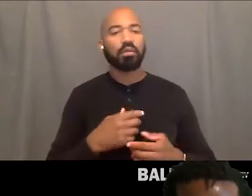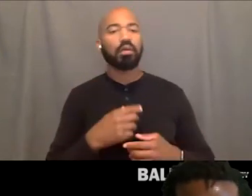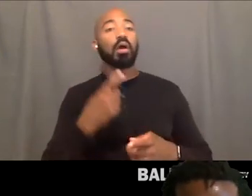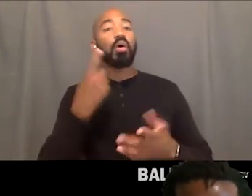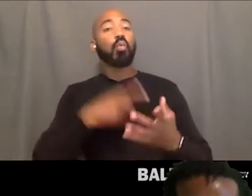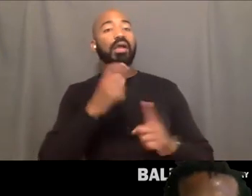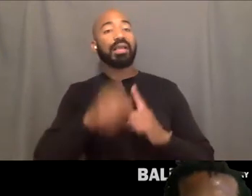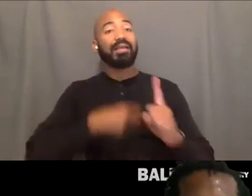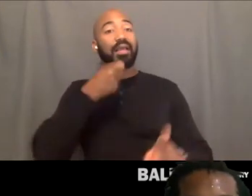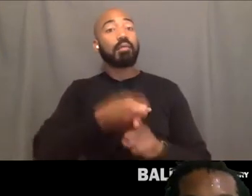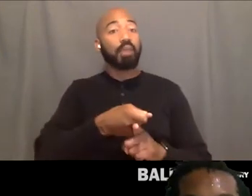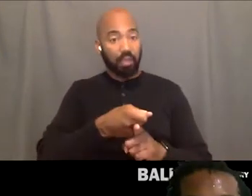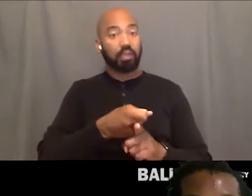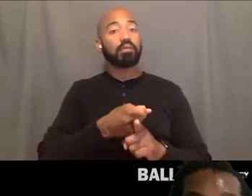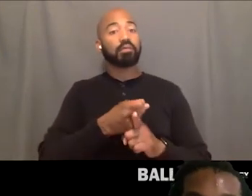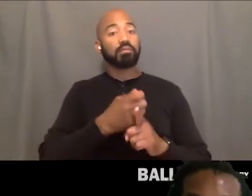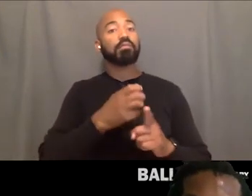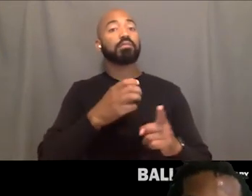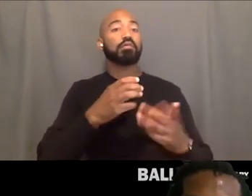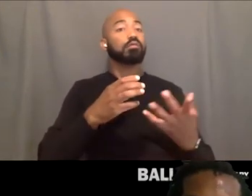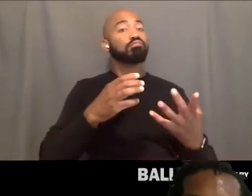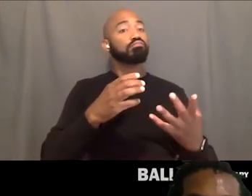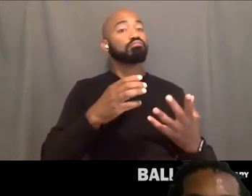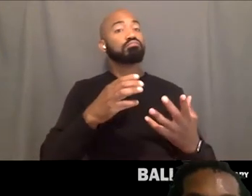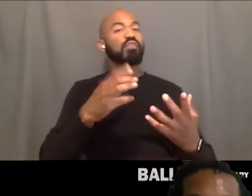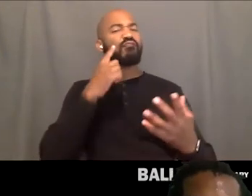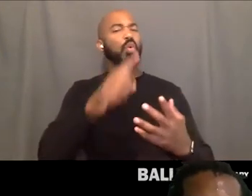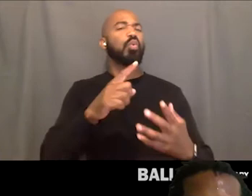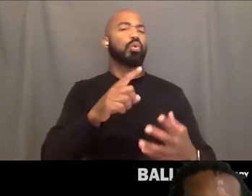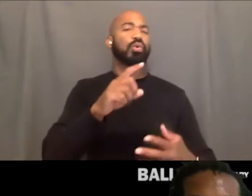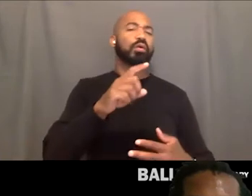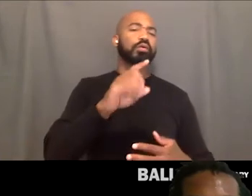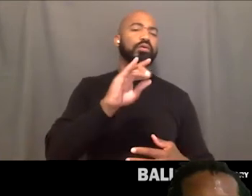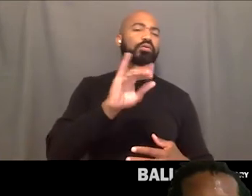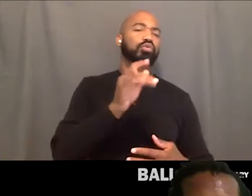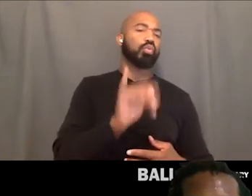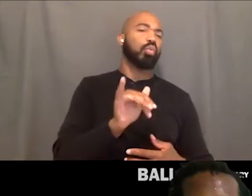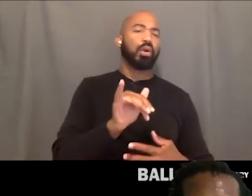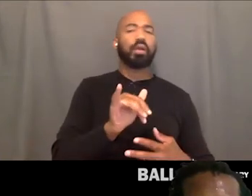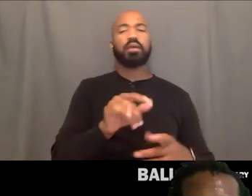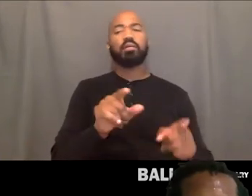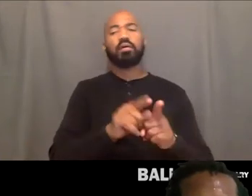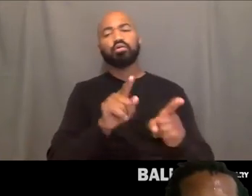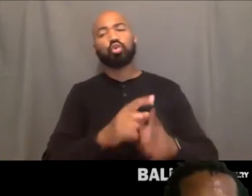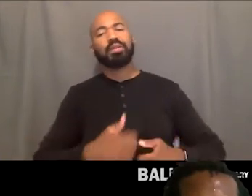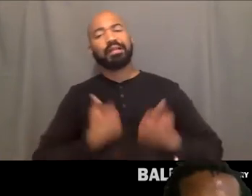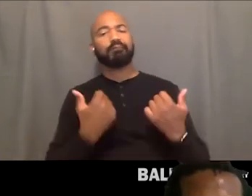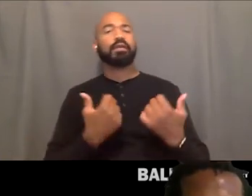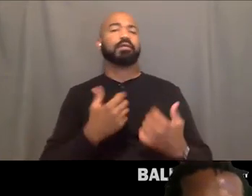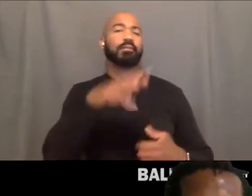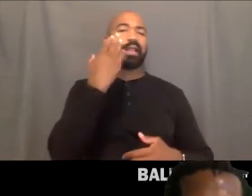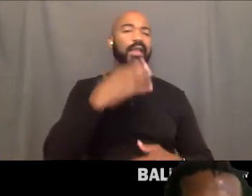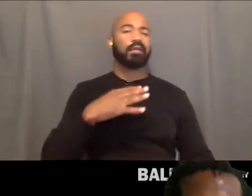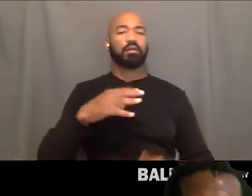um, have on self-sustainability, living black and Trans and queer in America? Can you hear me?